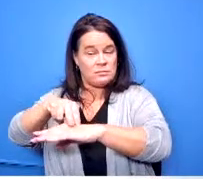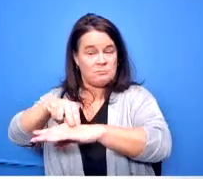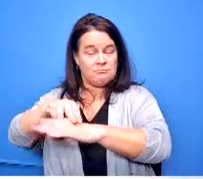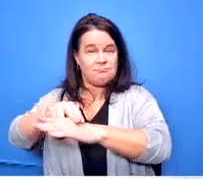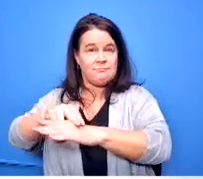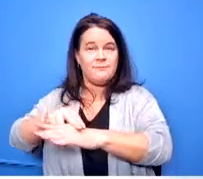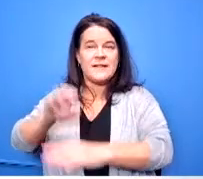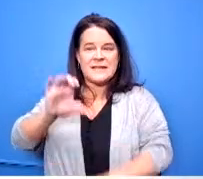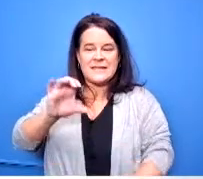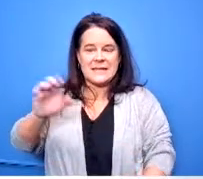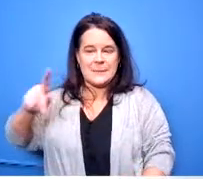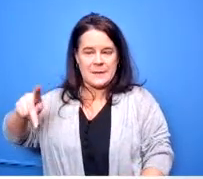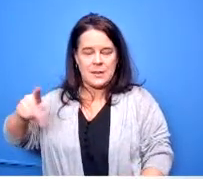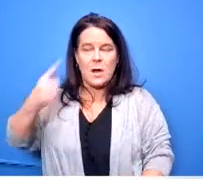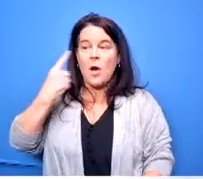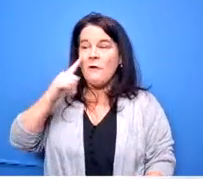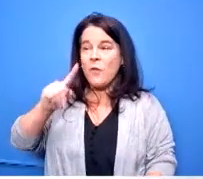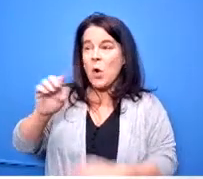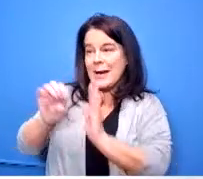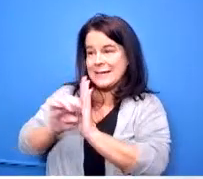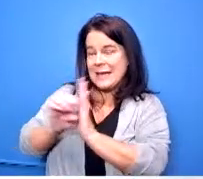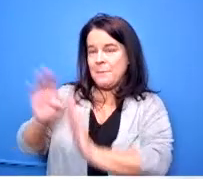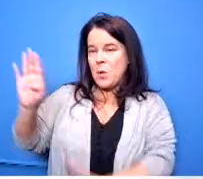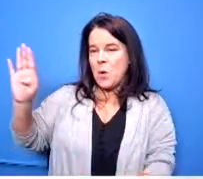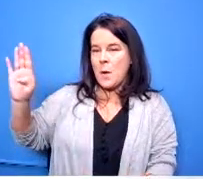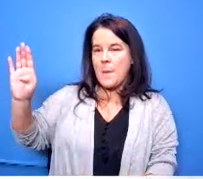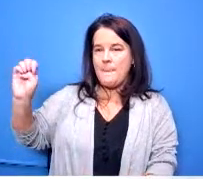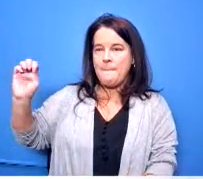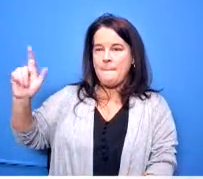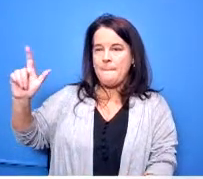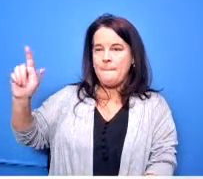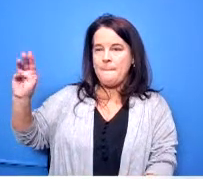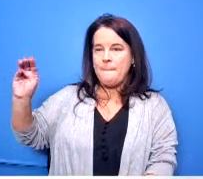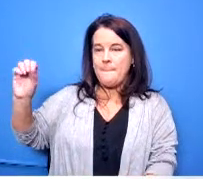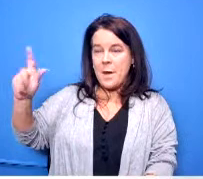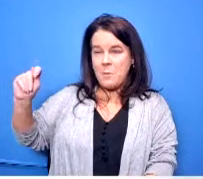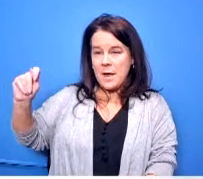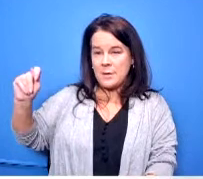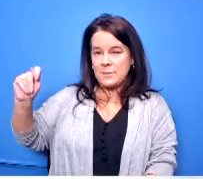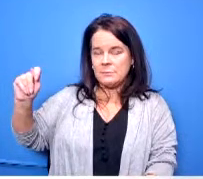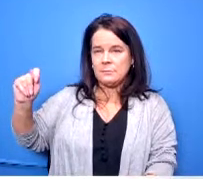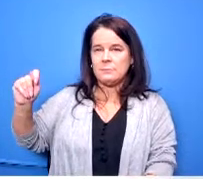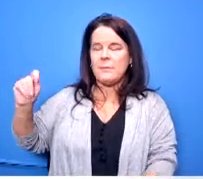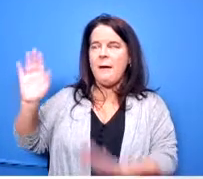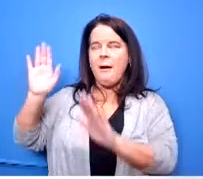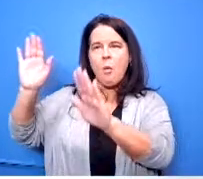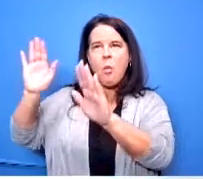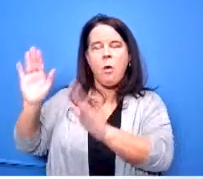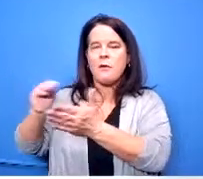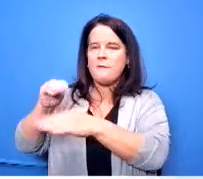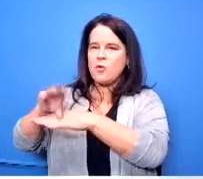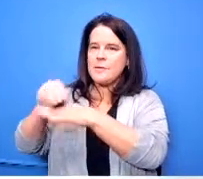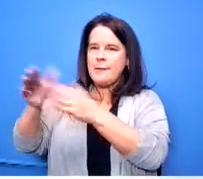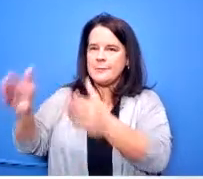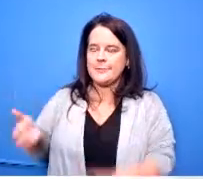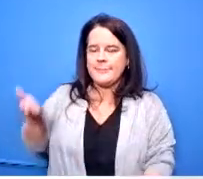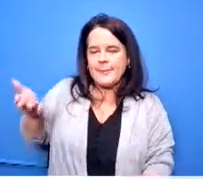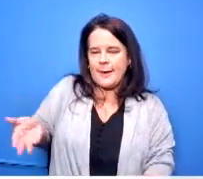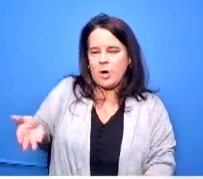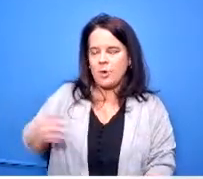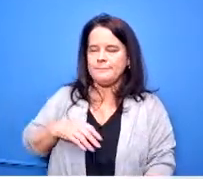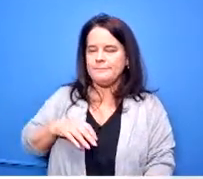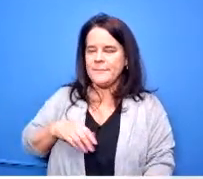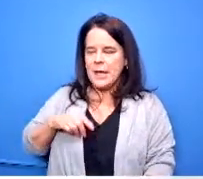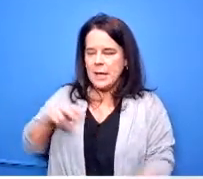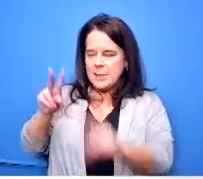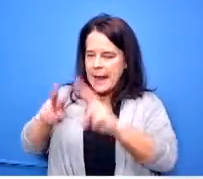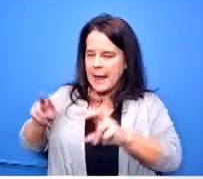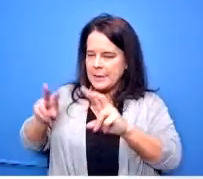belmont for example has for they have an excellent counselor who looks at the kids gpas in 9th and